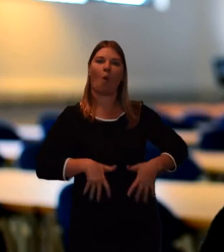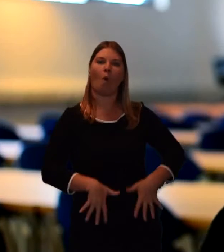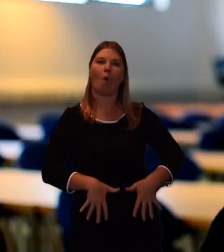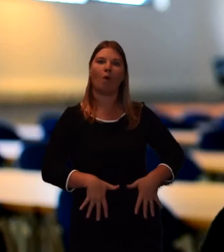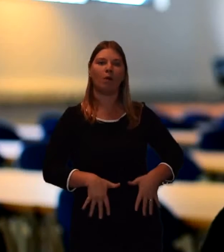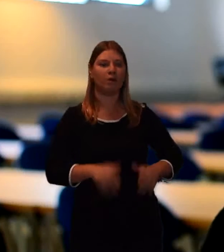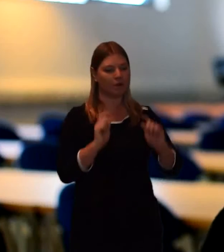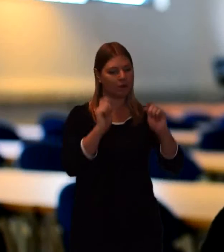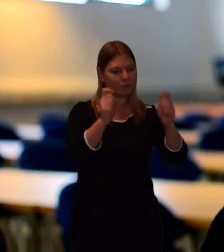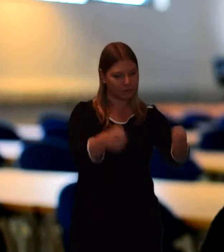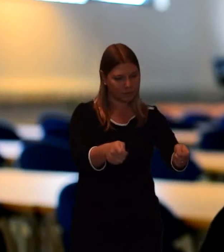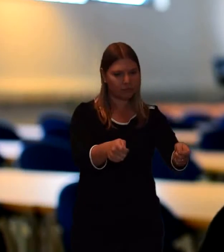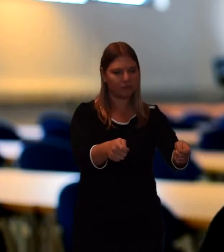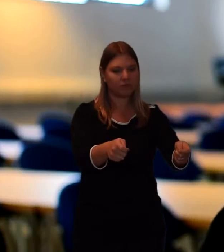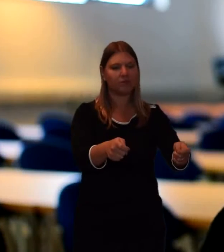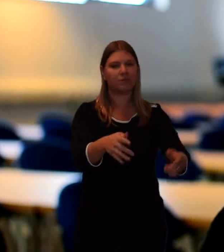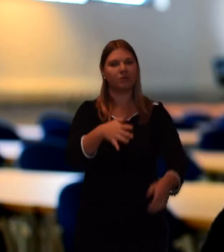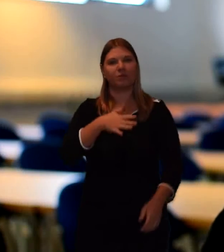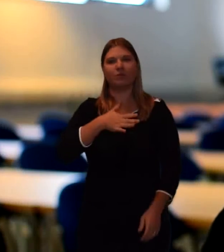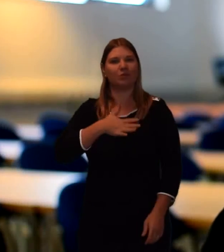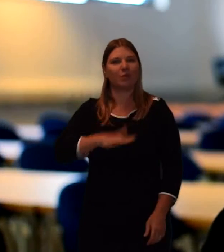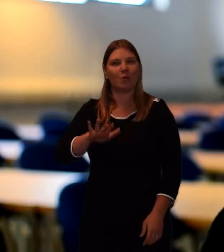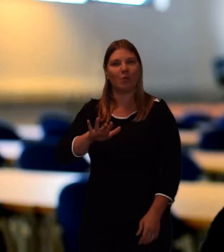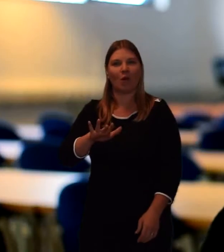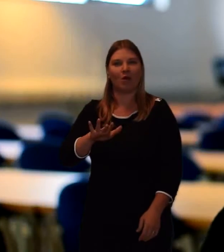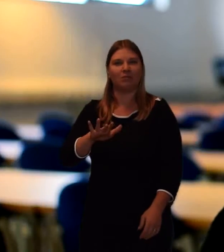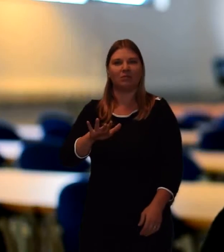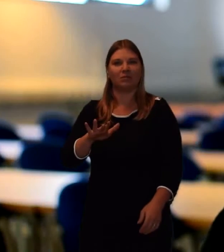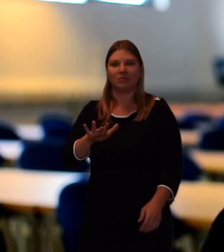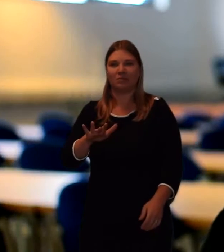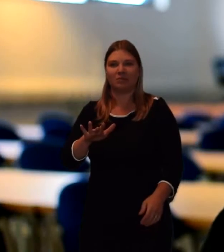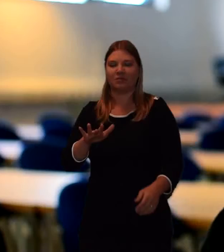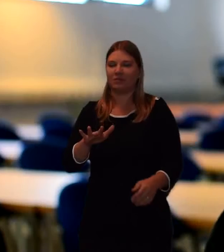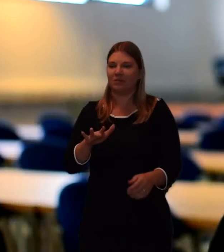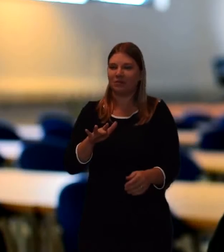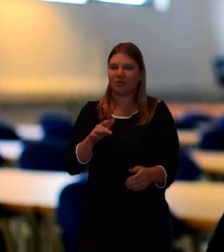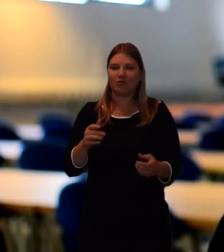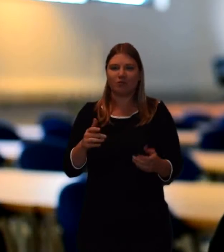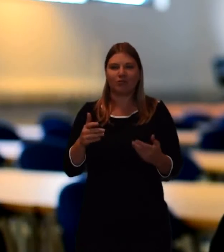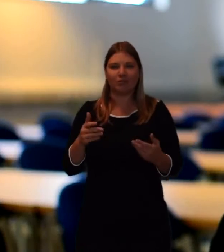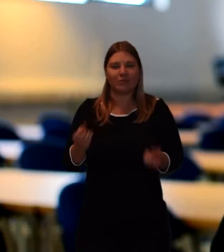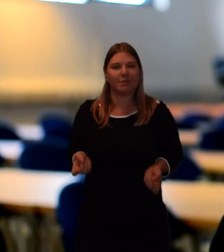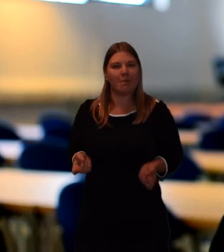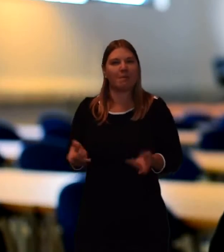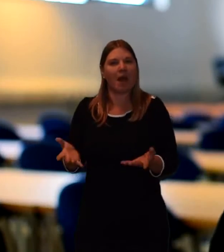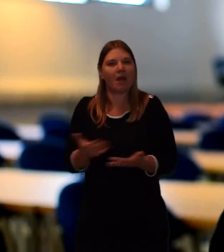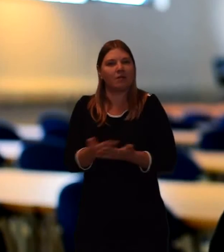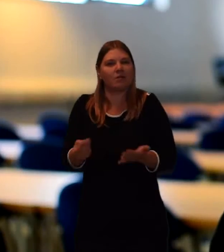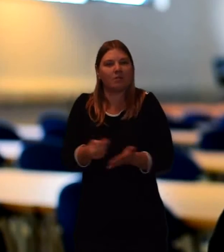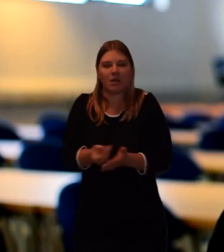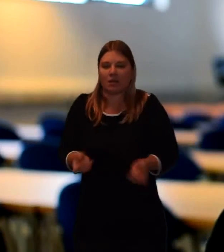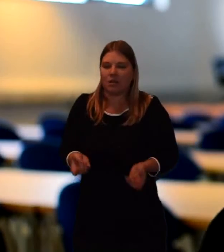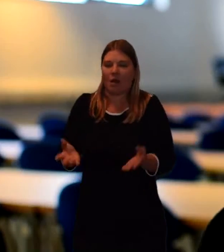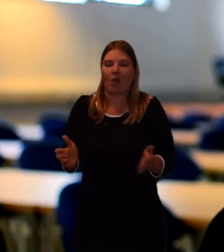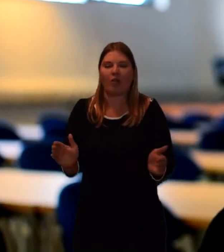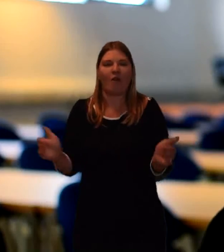and buried without ceremony. So that there shouldn't be elaborate coffins